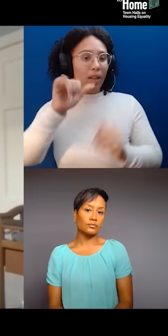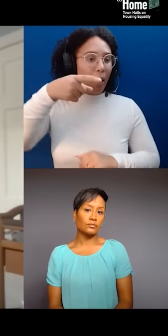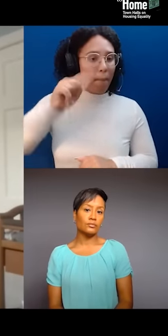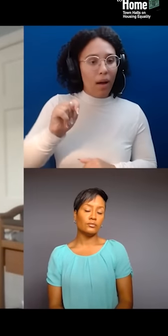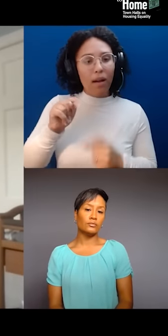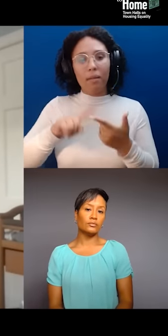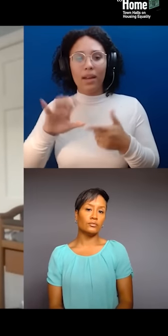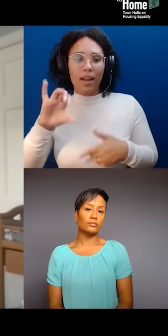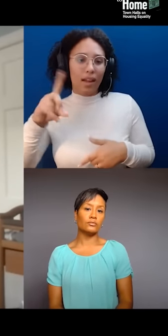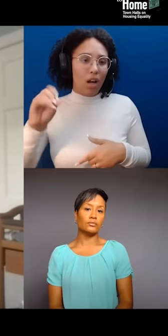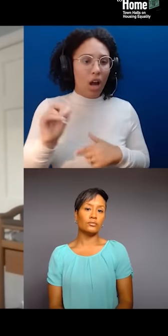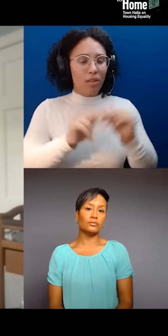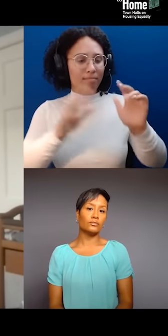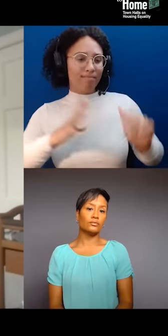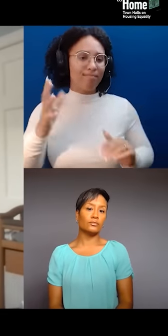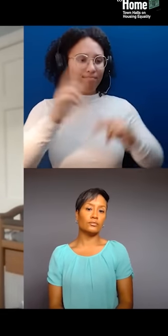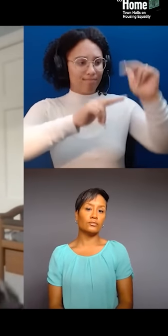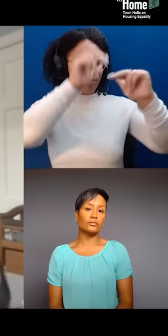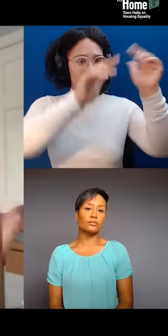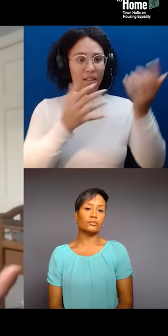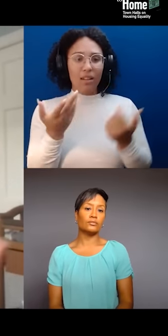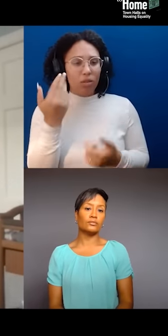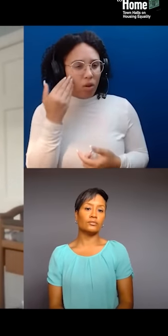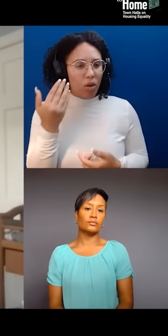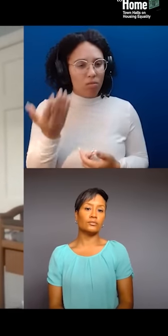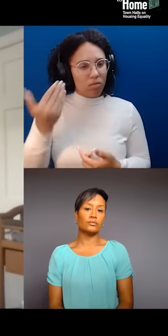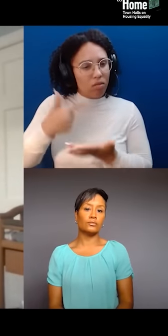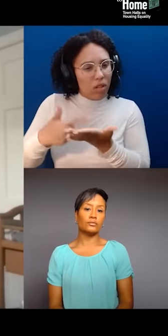we talk about the systems of gentrification. So, how the city sanctions all of this